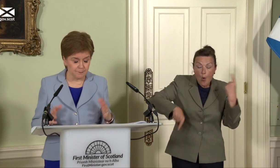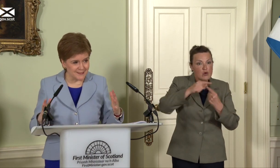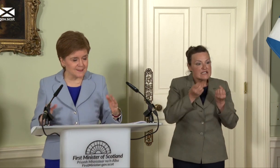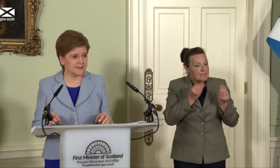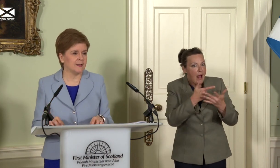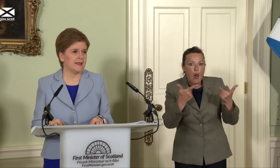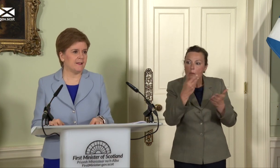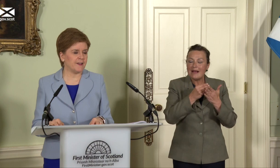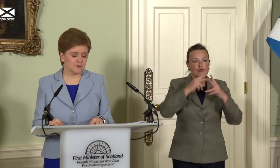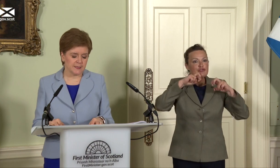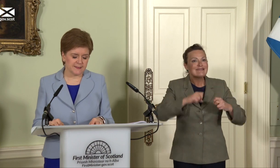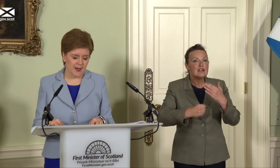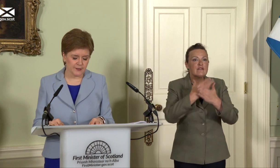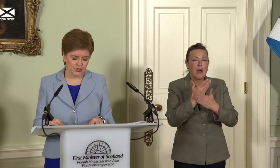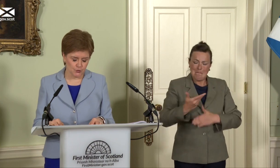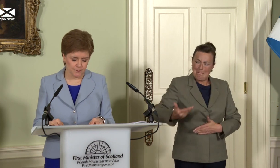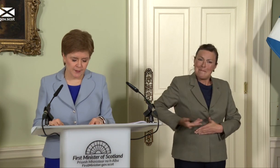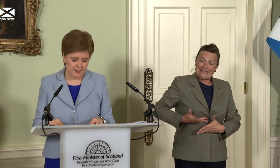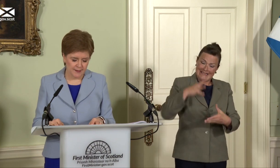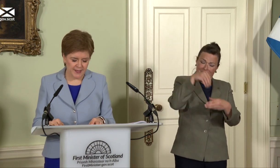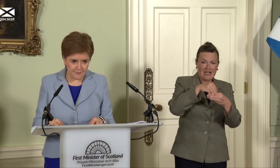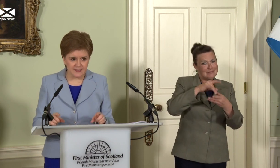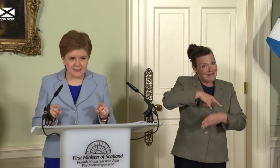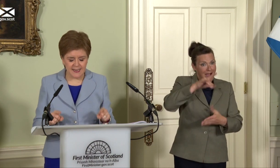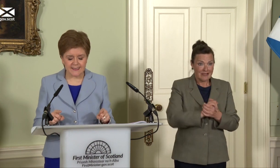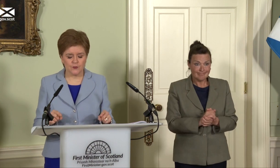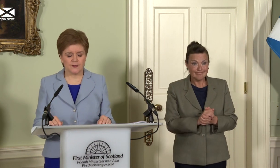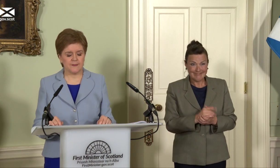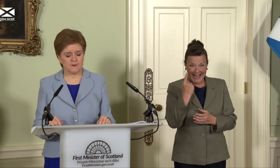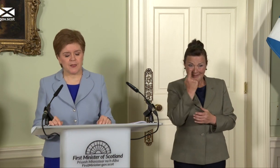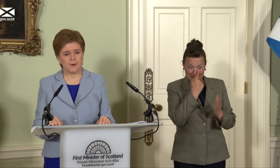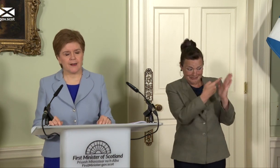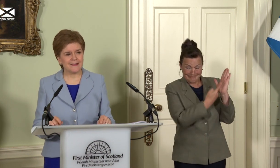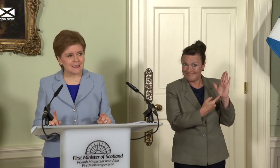Business investment is higher too. The evidence set out in this paper is clear